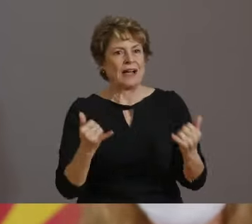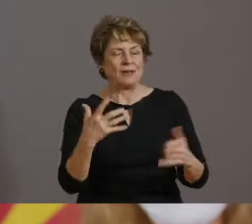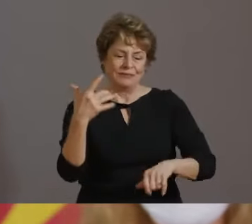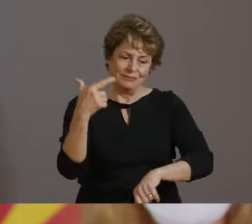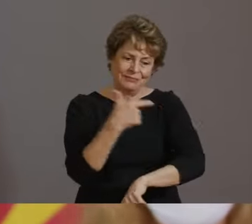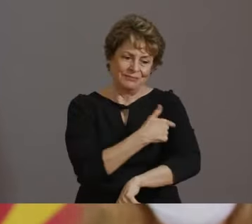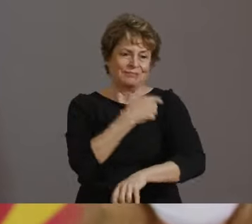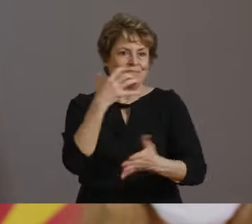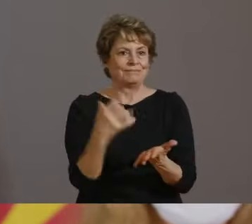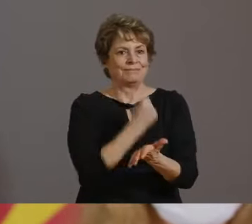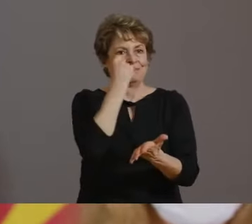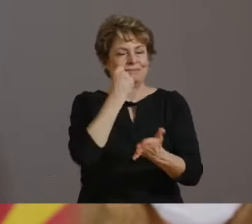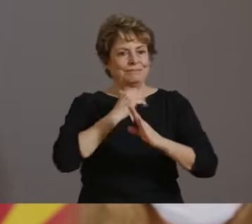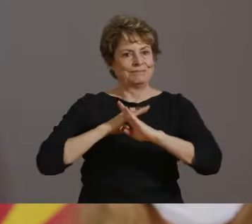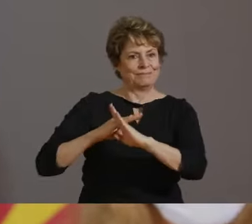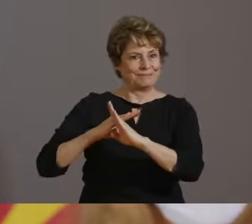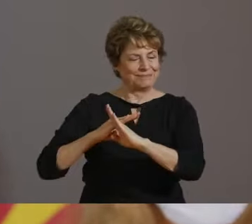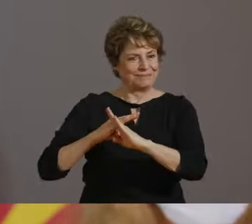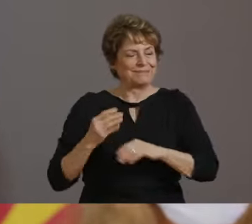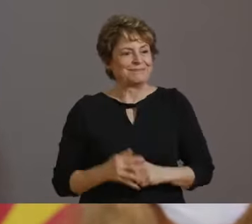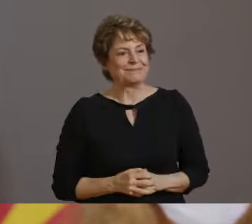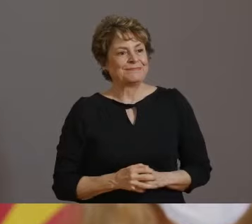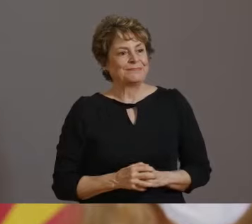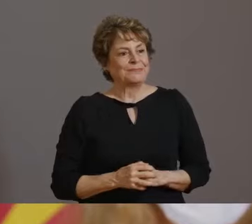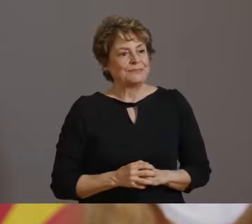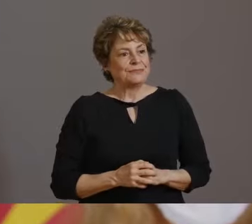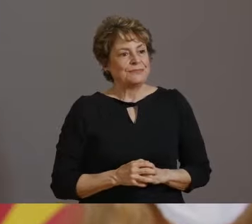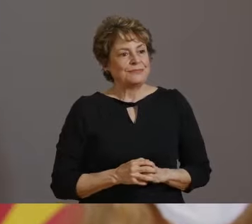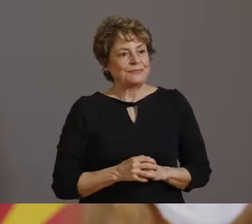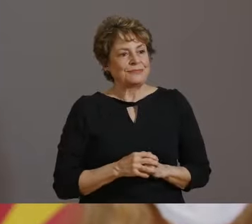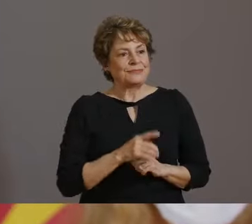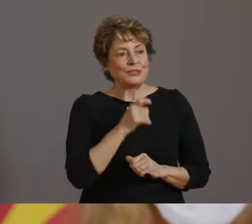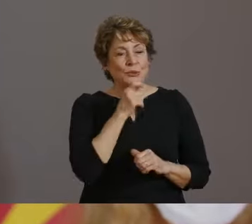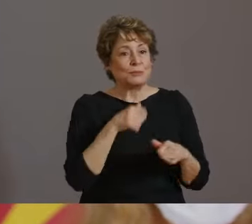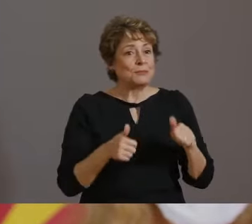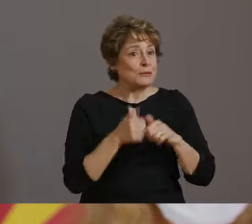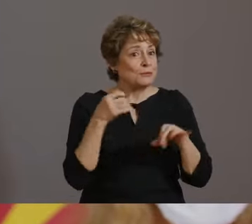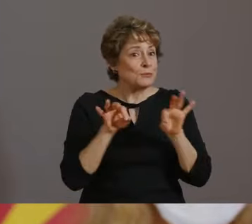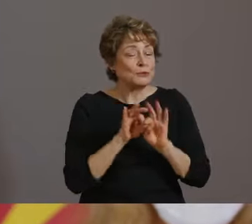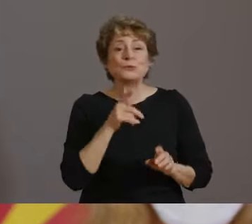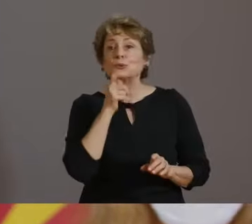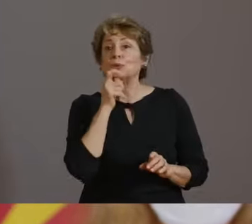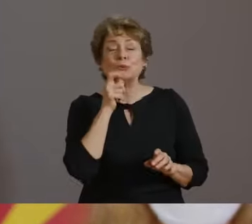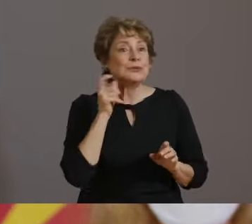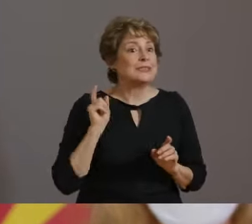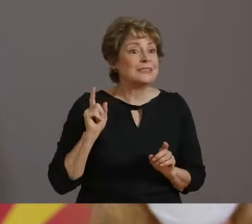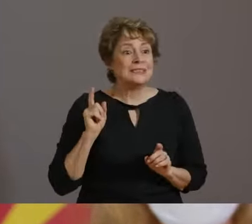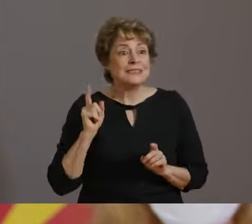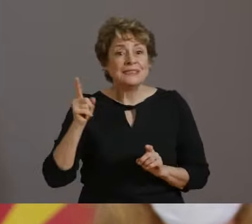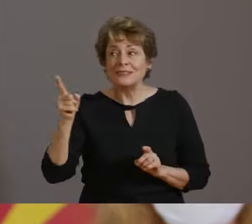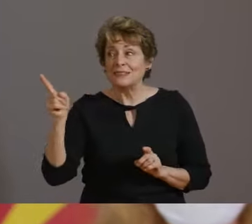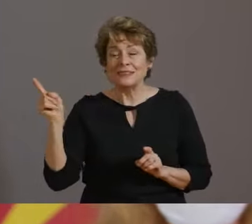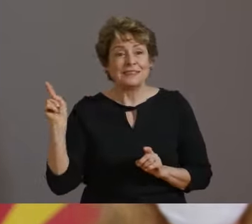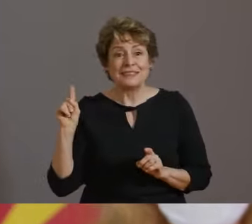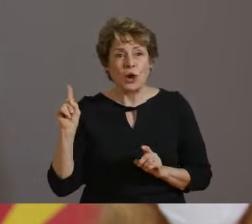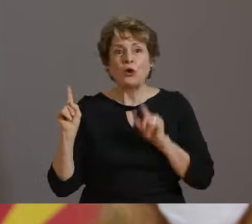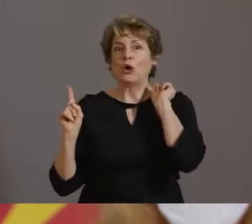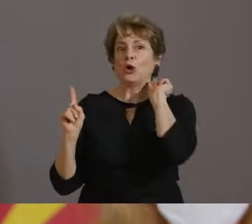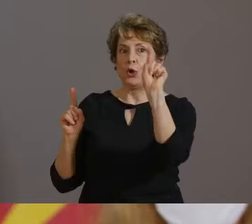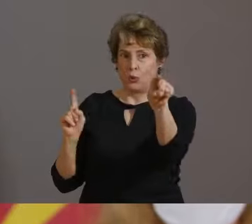MOST IMPORTANT PARTNER IN THIS FIGHT IS YOU, THE PEOPLE OF ARIZONA.